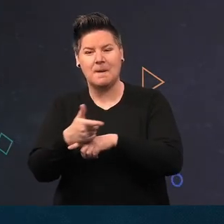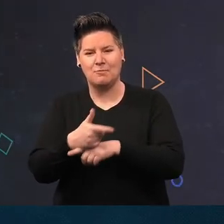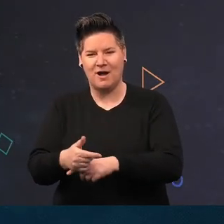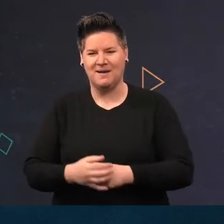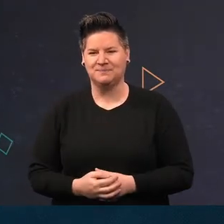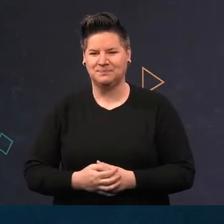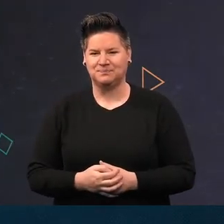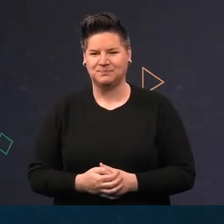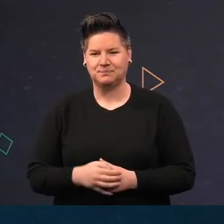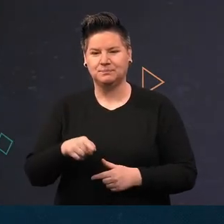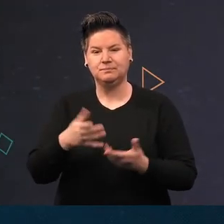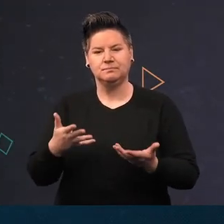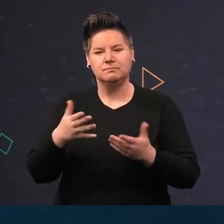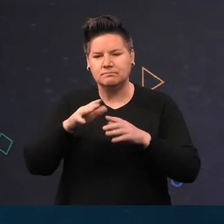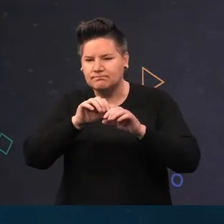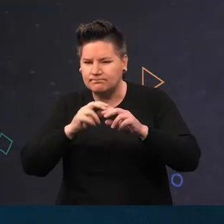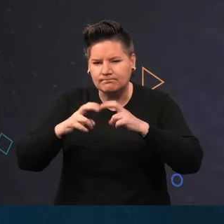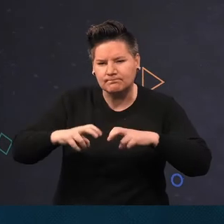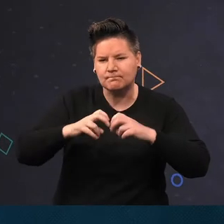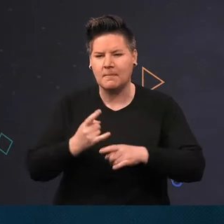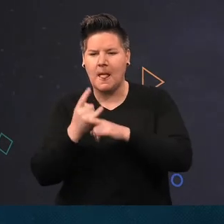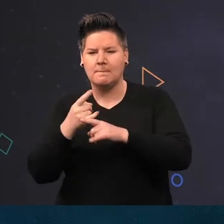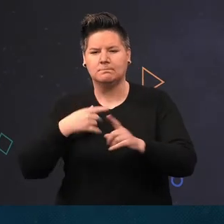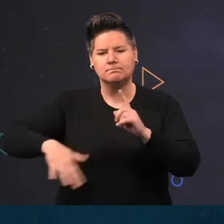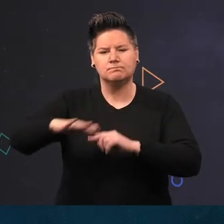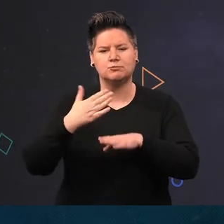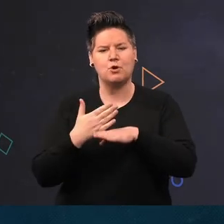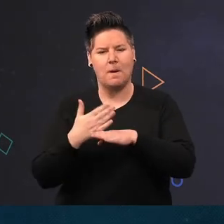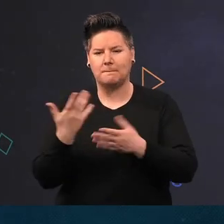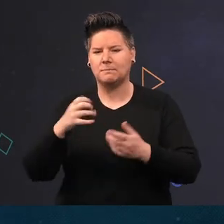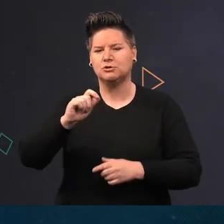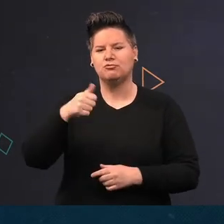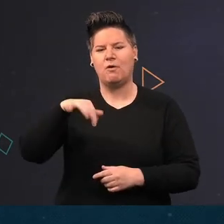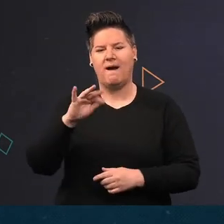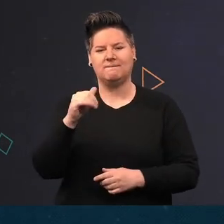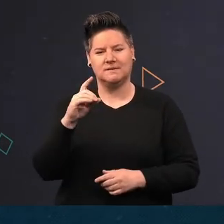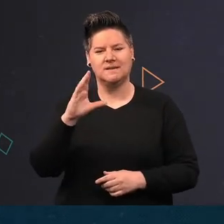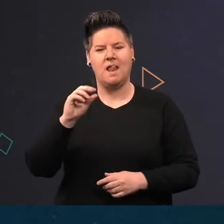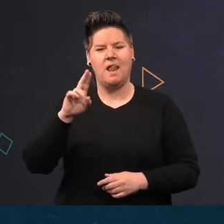comm. systems that we use to help us in this task. Strangford Lough is a fully enclosed marine body